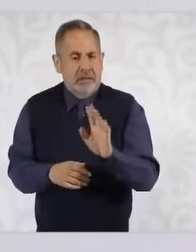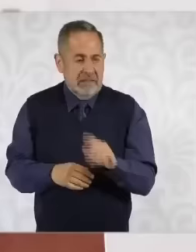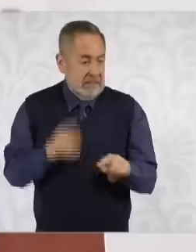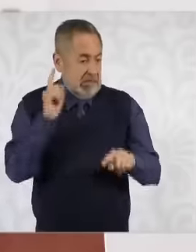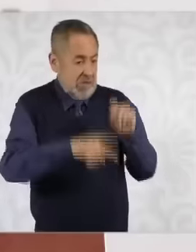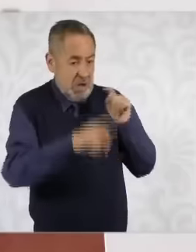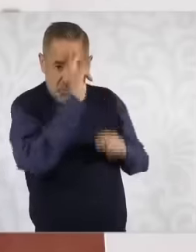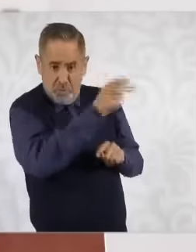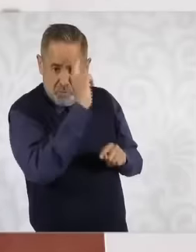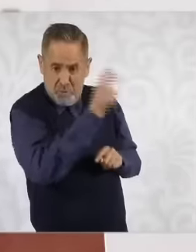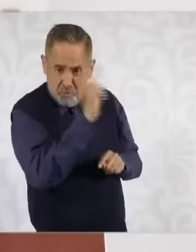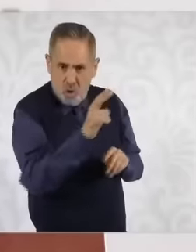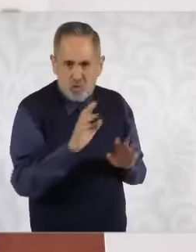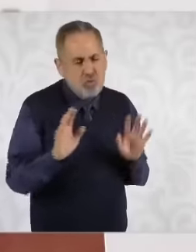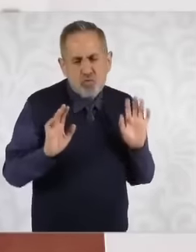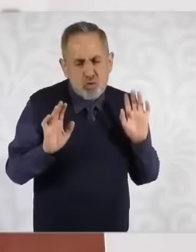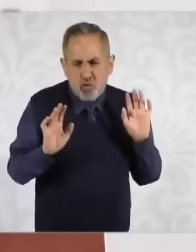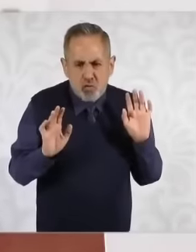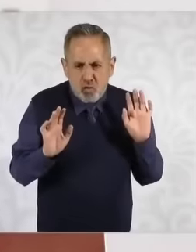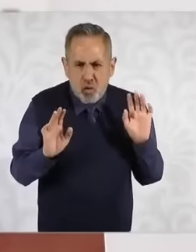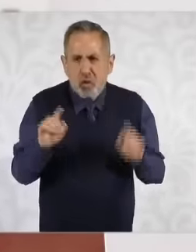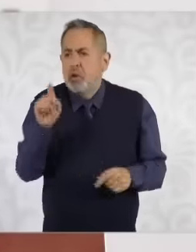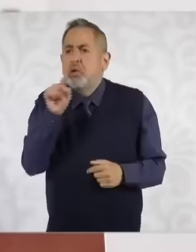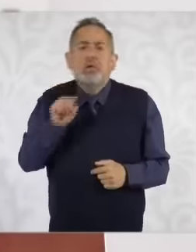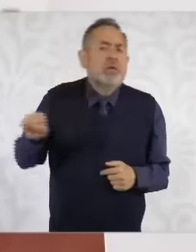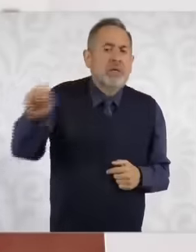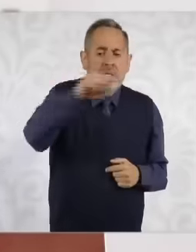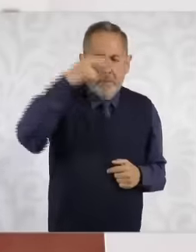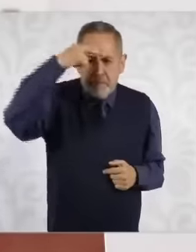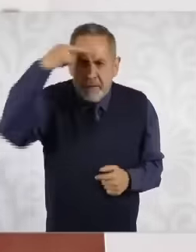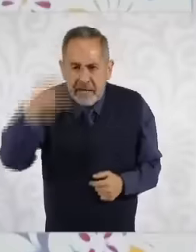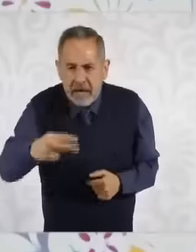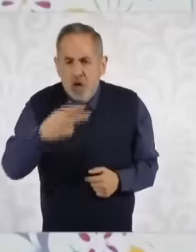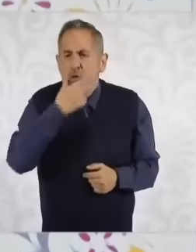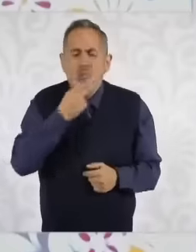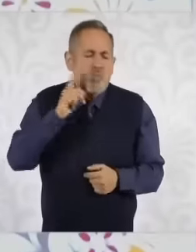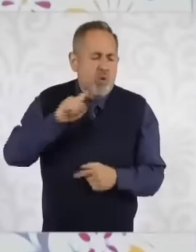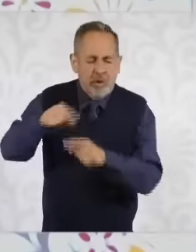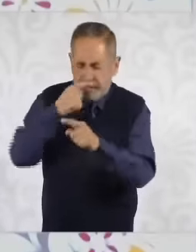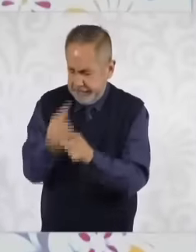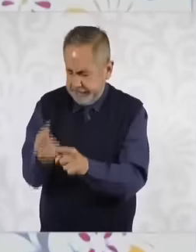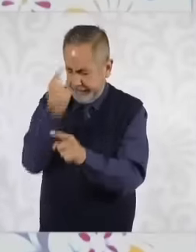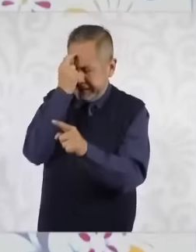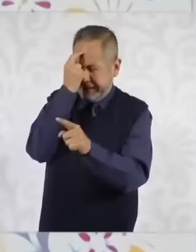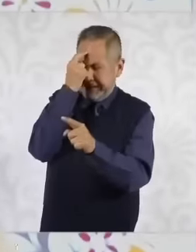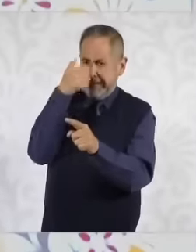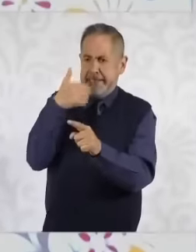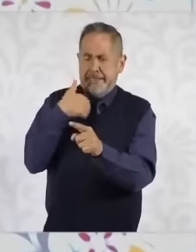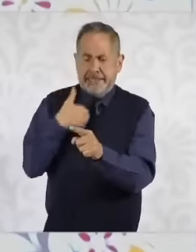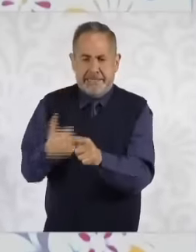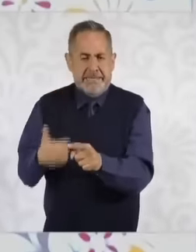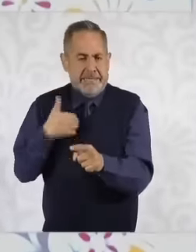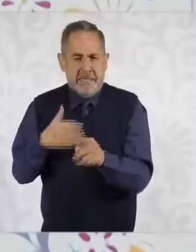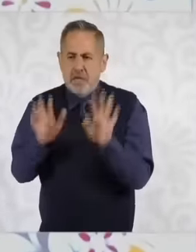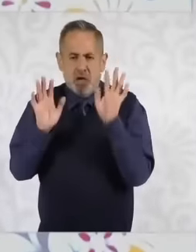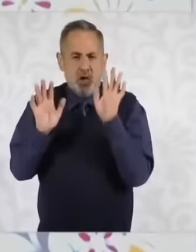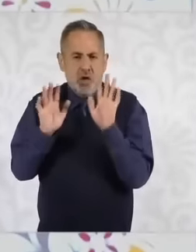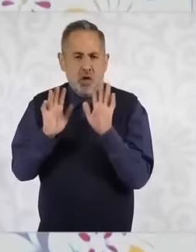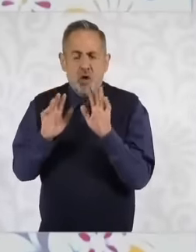sold, but that Mexican men and women, regardless of